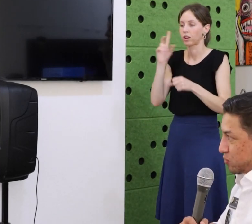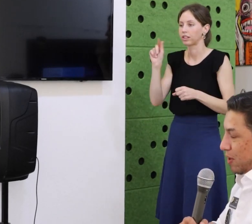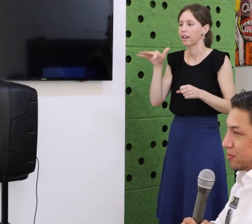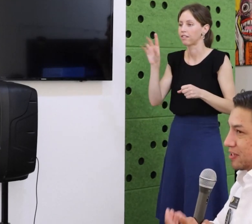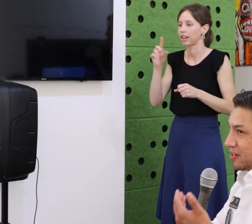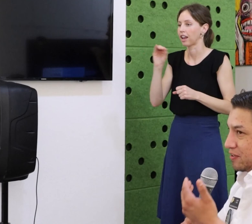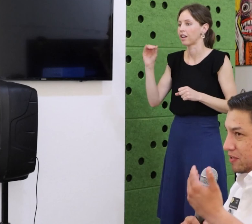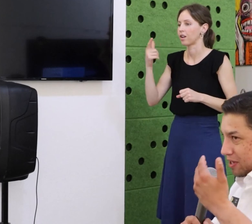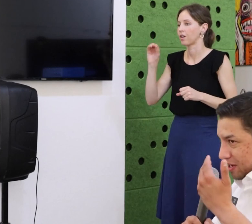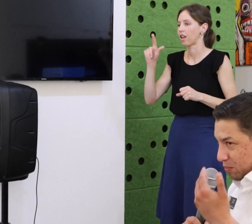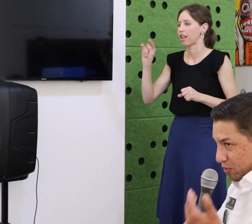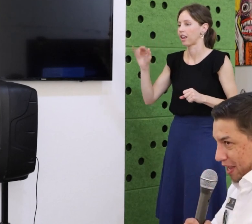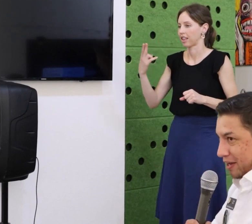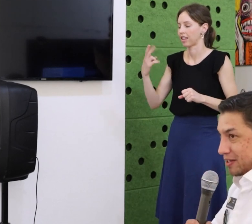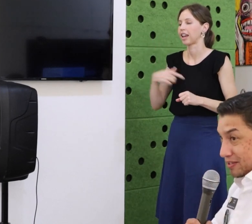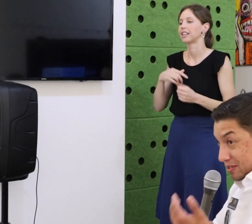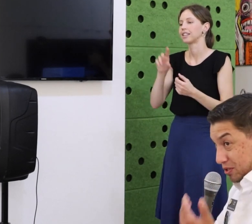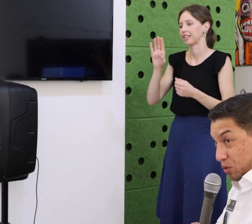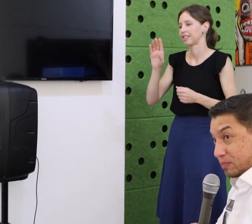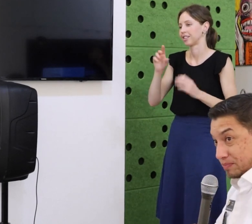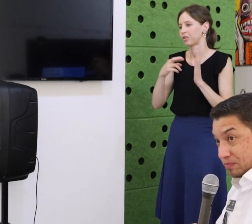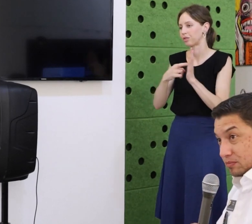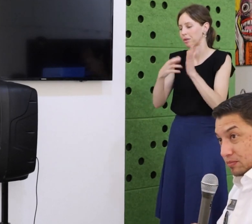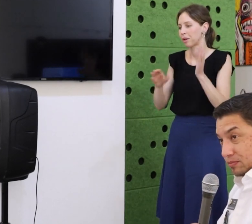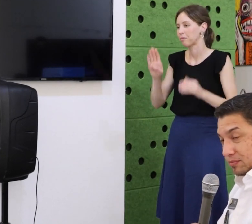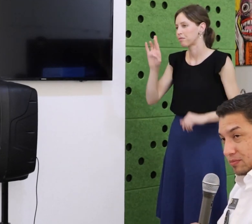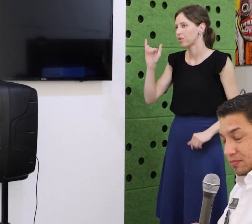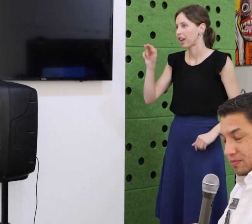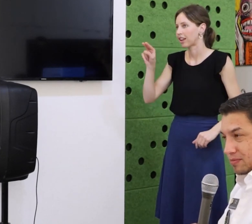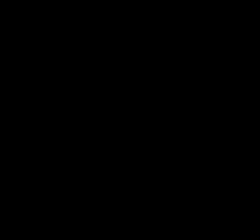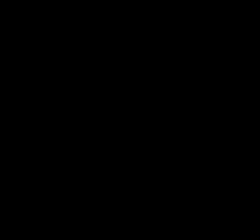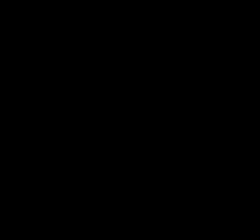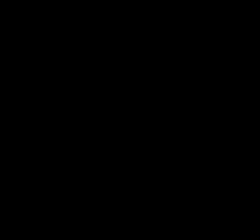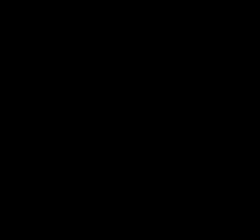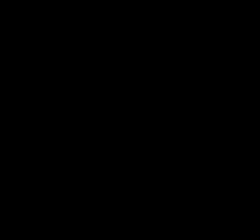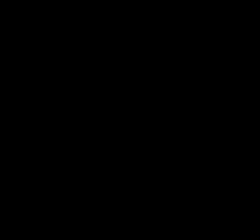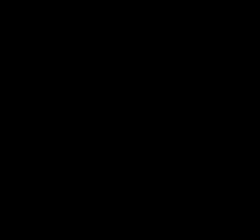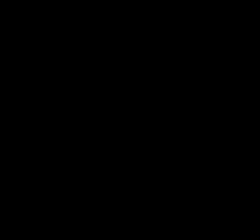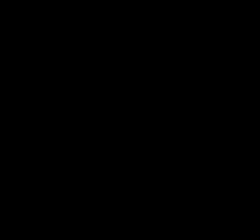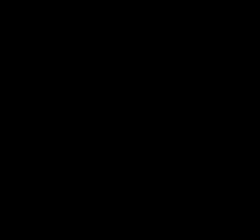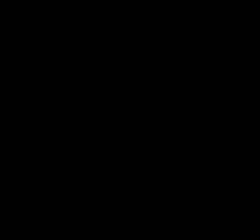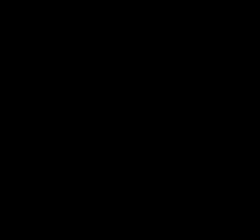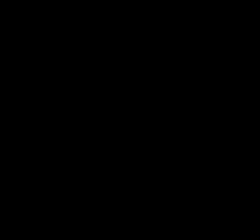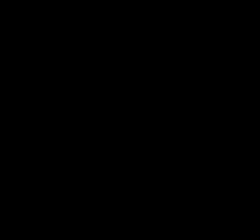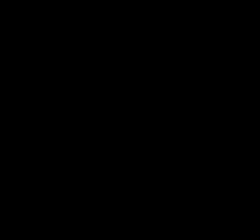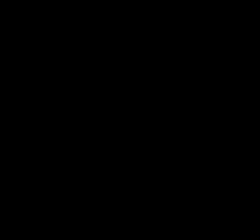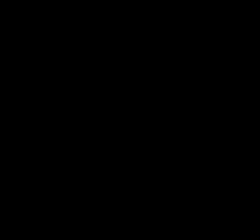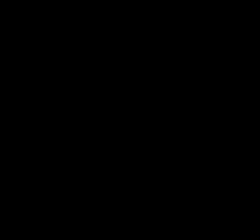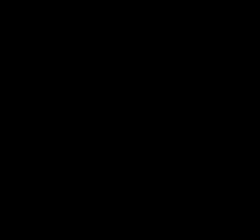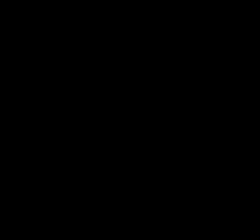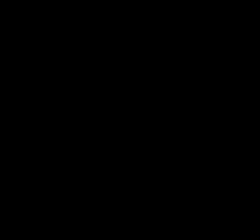She was the one that was hard-charging towards that in general. She tried to run it the year before but didn’t get too many